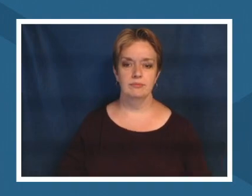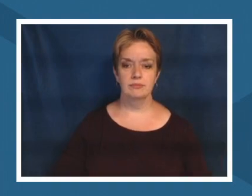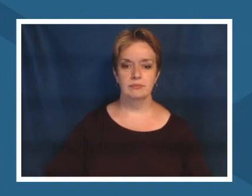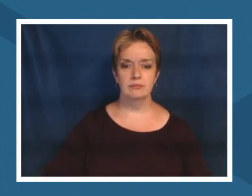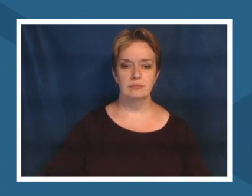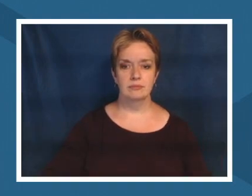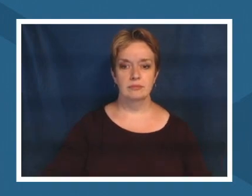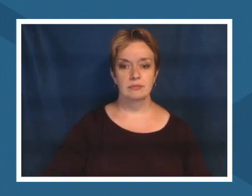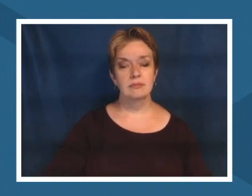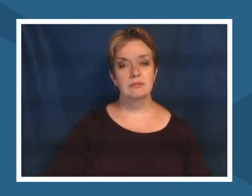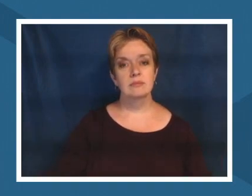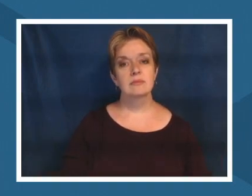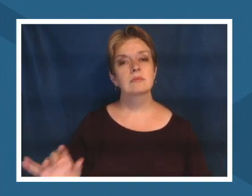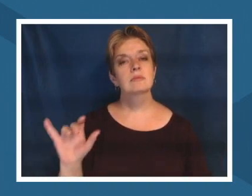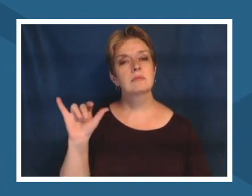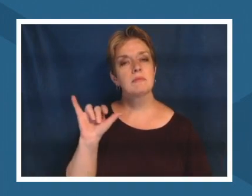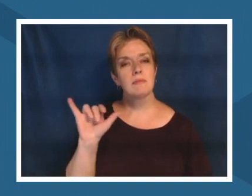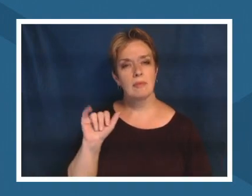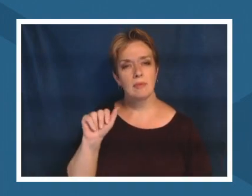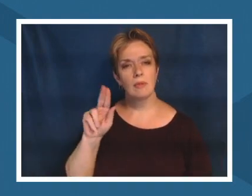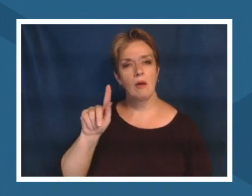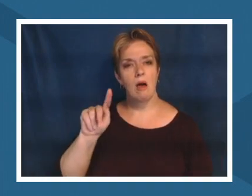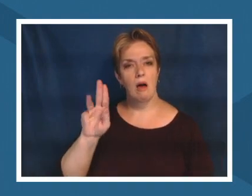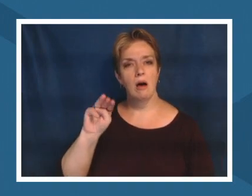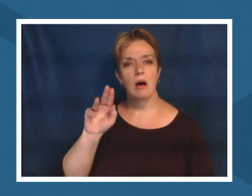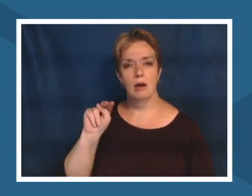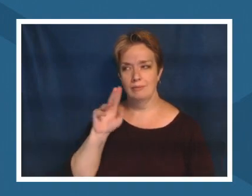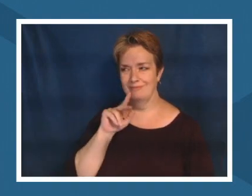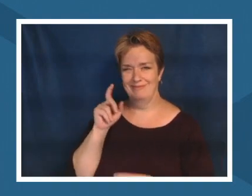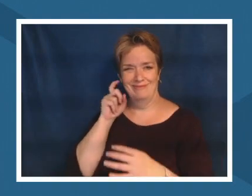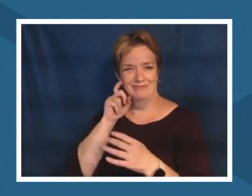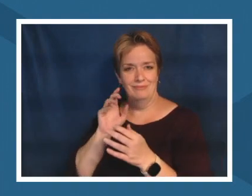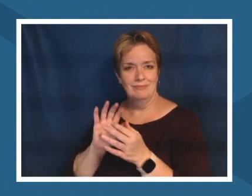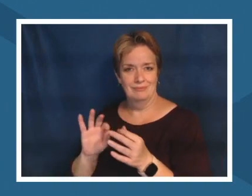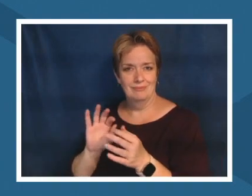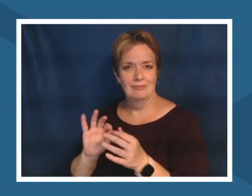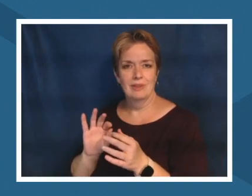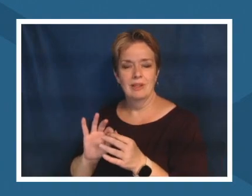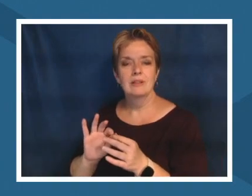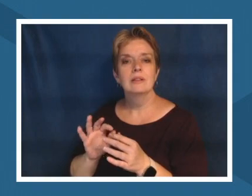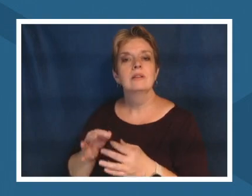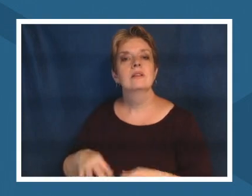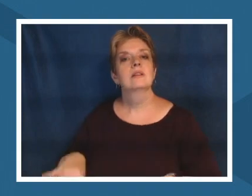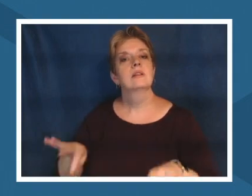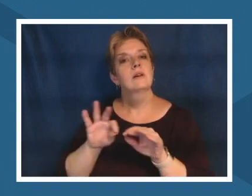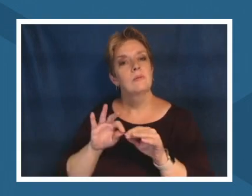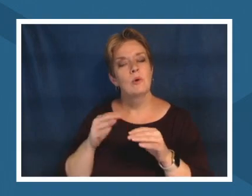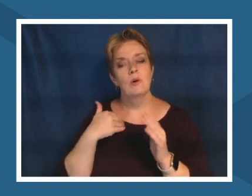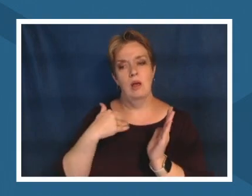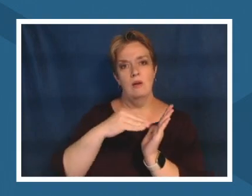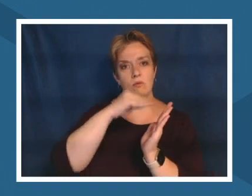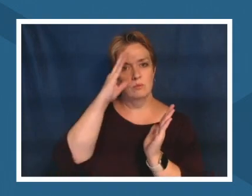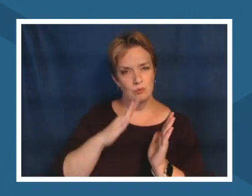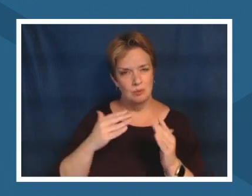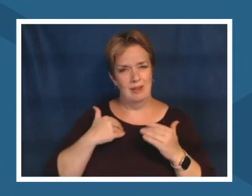important to provide opportunities for students